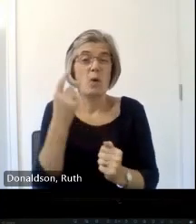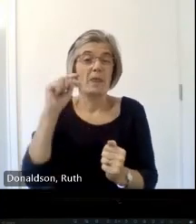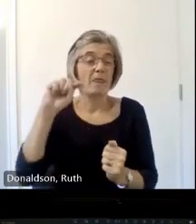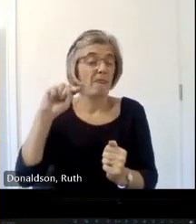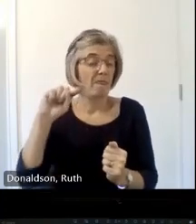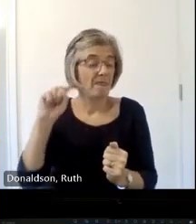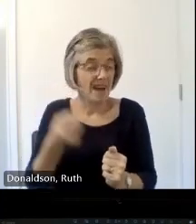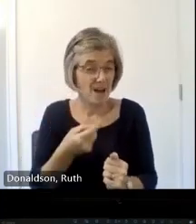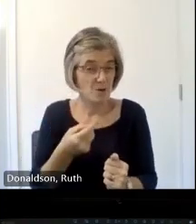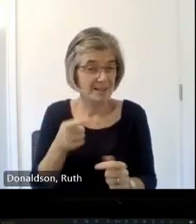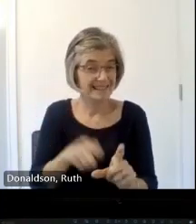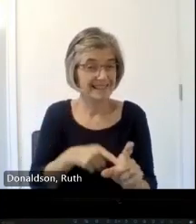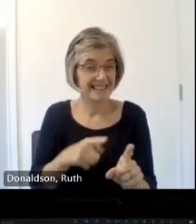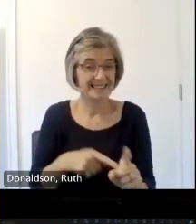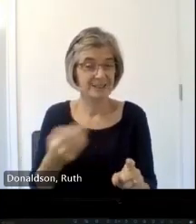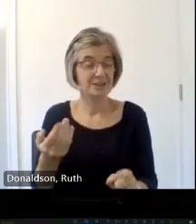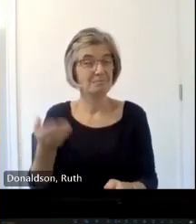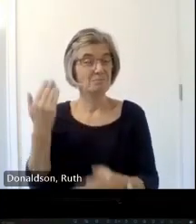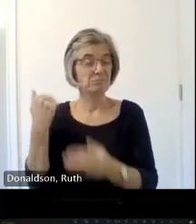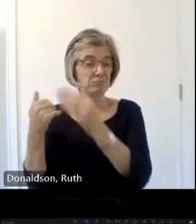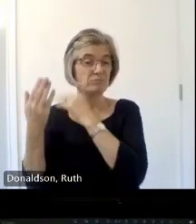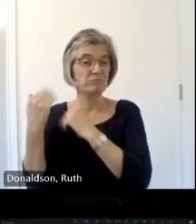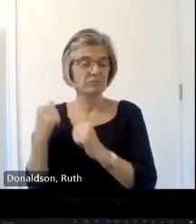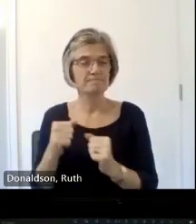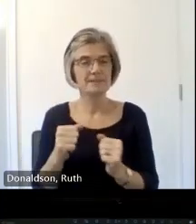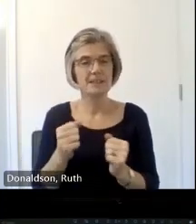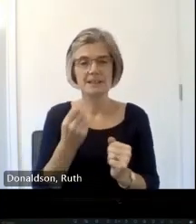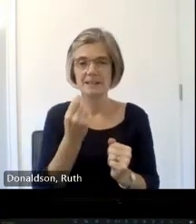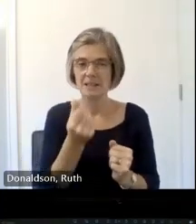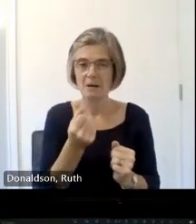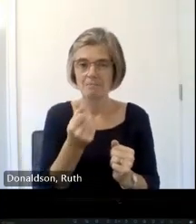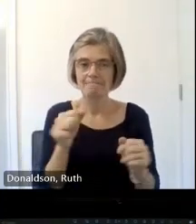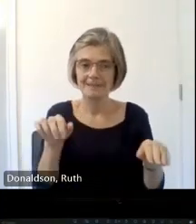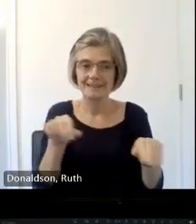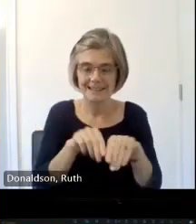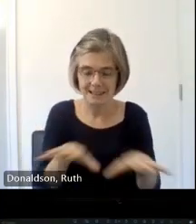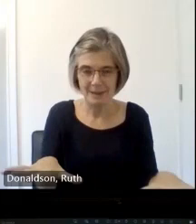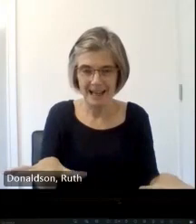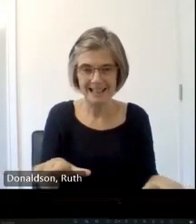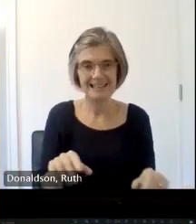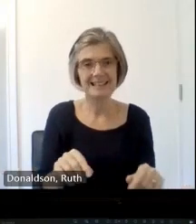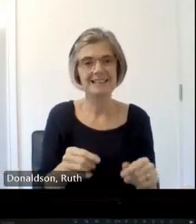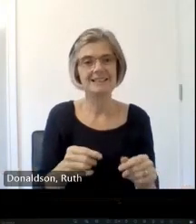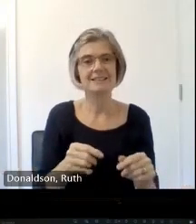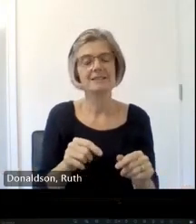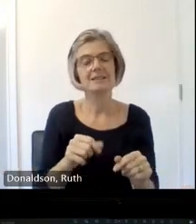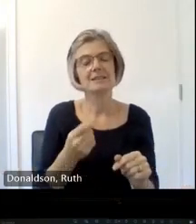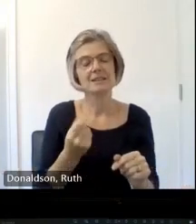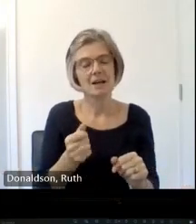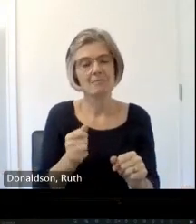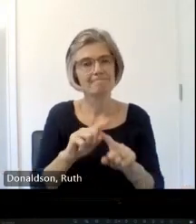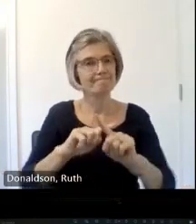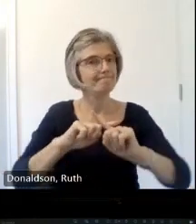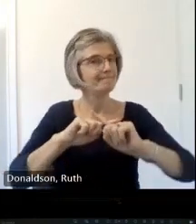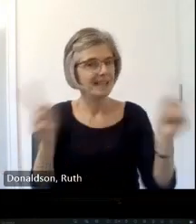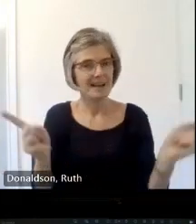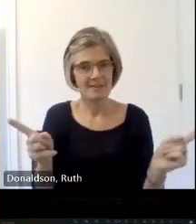similarities and also many differences um 17 of the Elder marks have been seen as Mason's marks